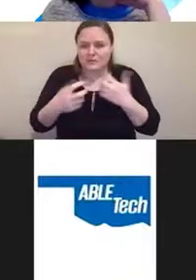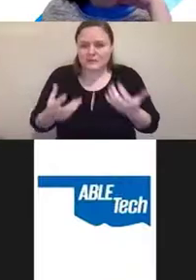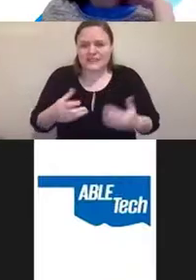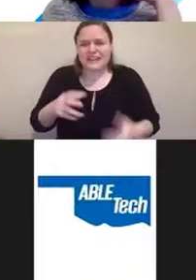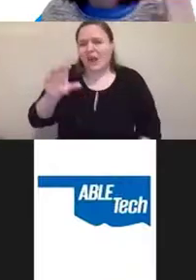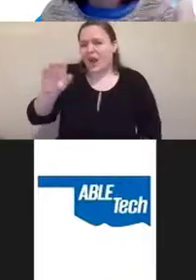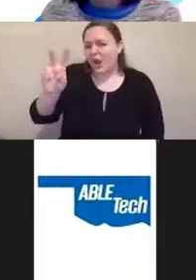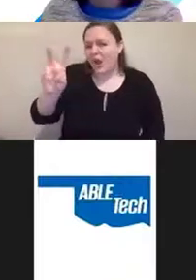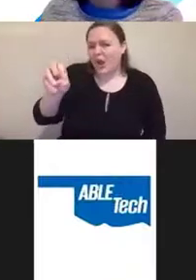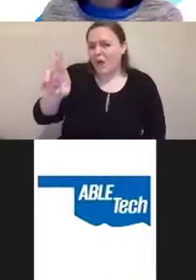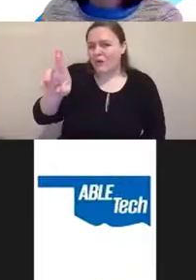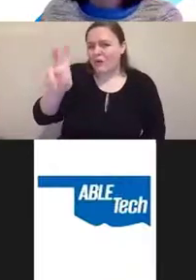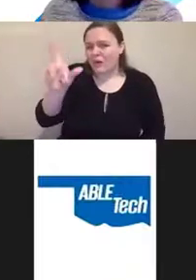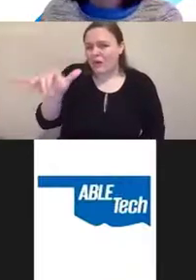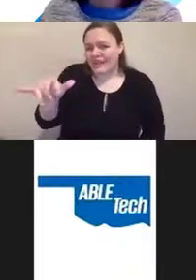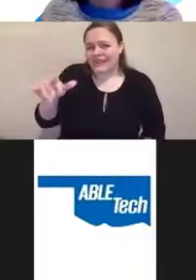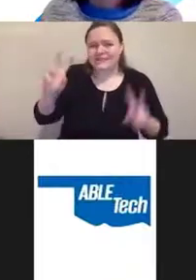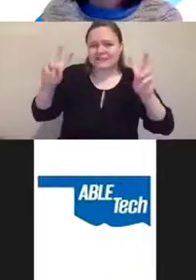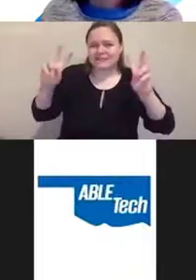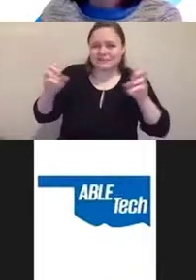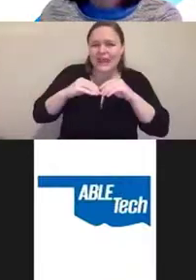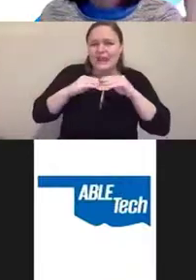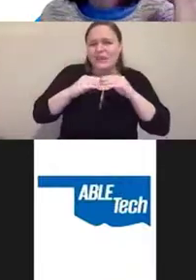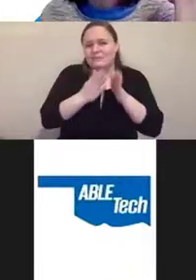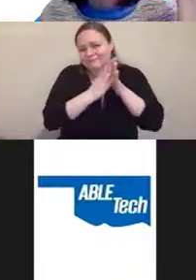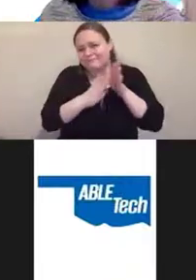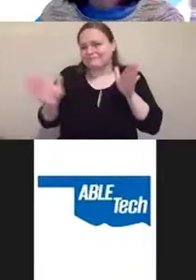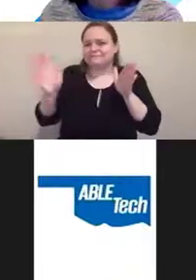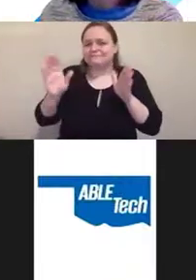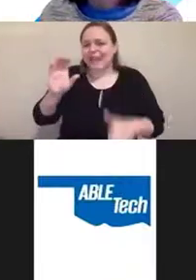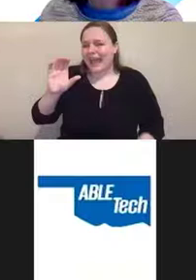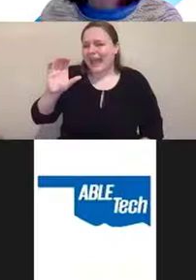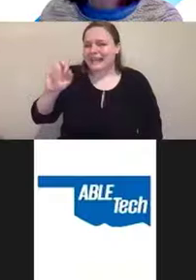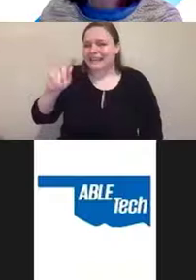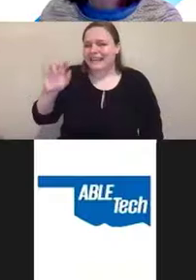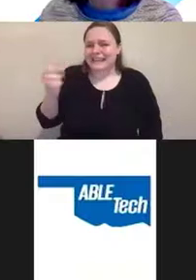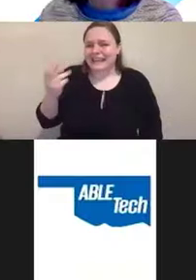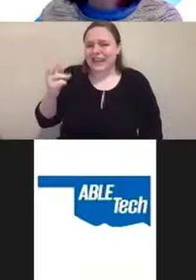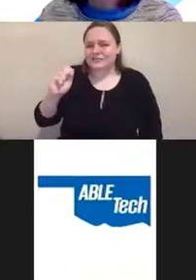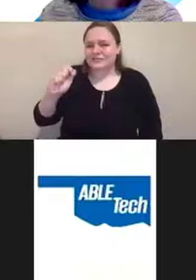Some some people refer to them as overlays. Some people refer to them as plugins.